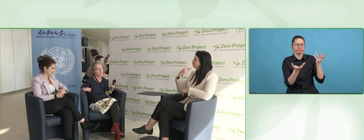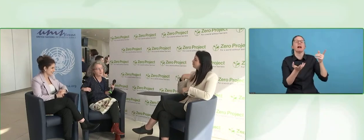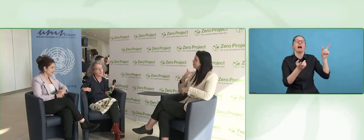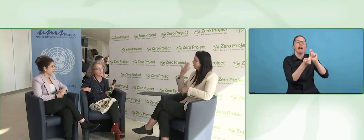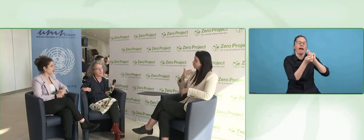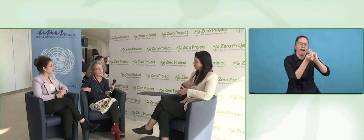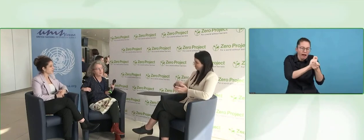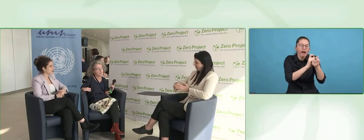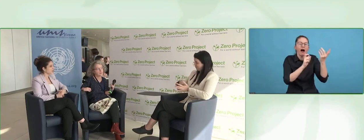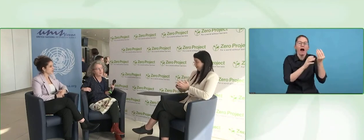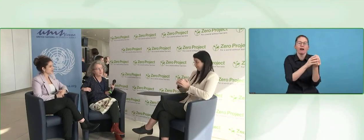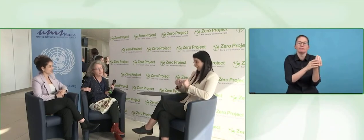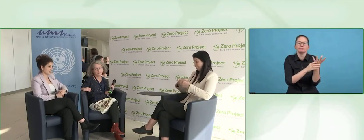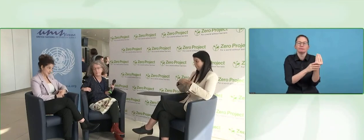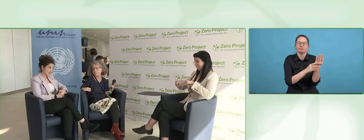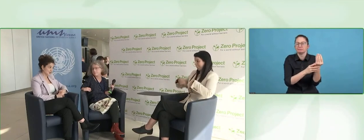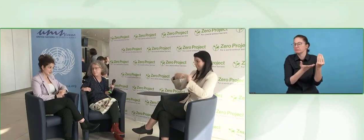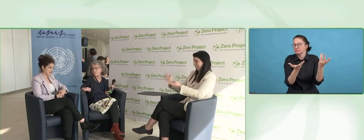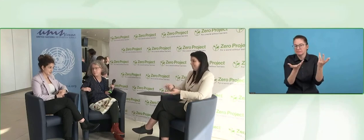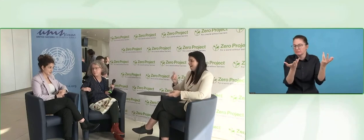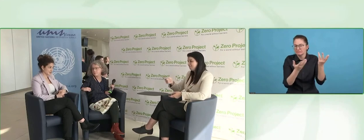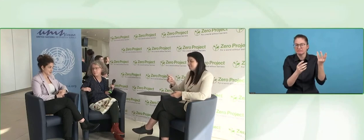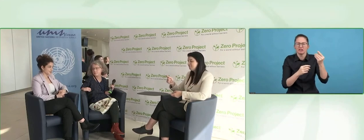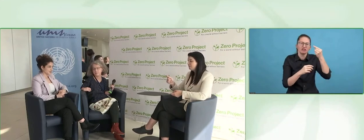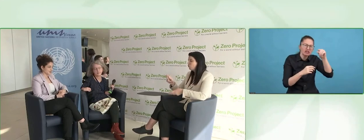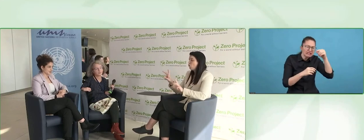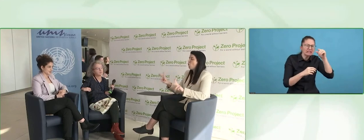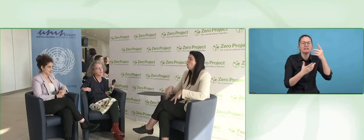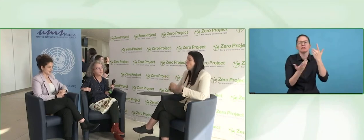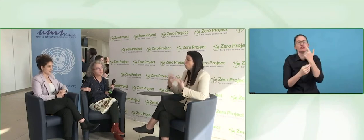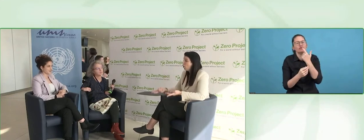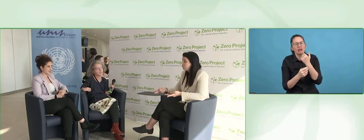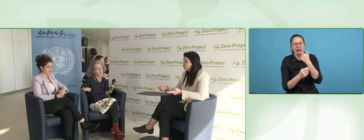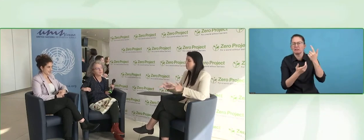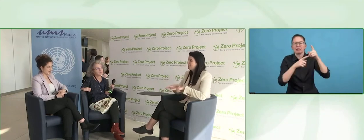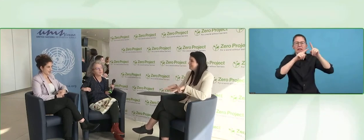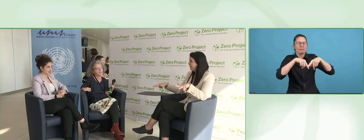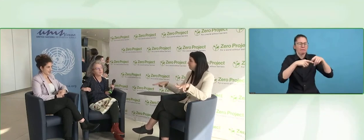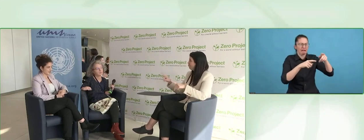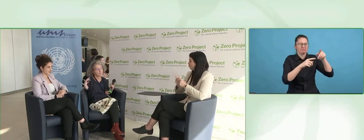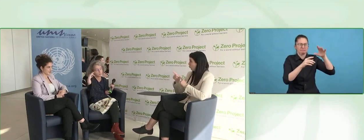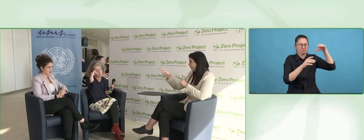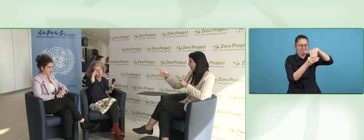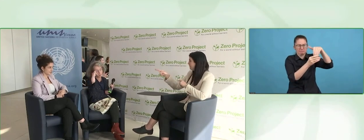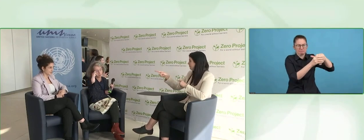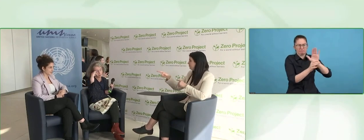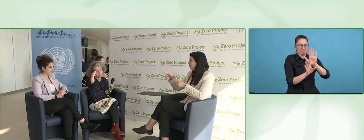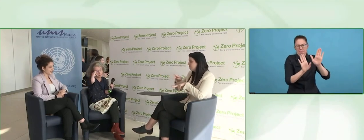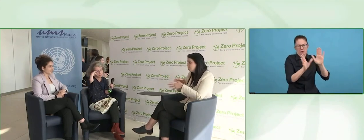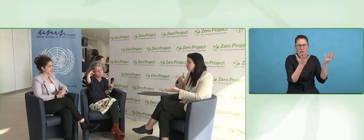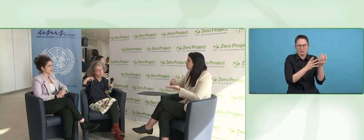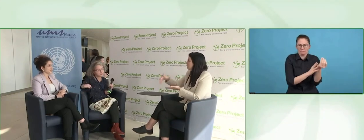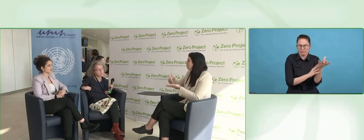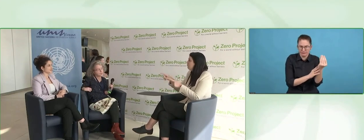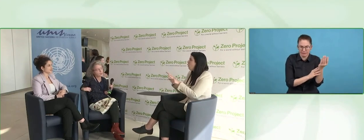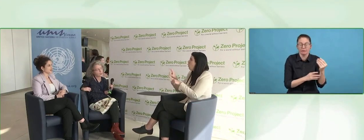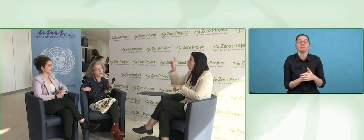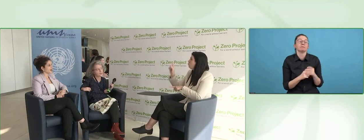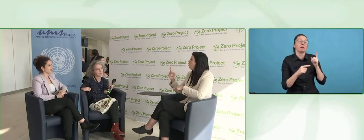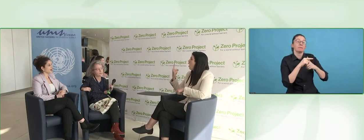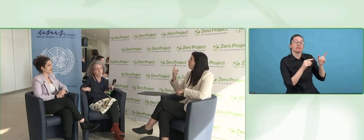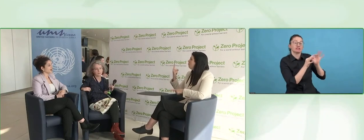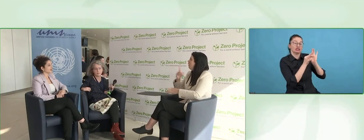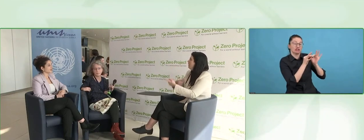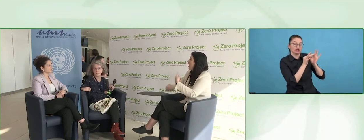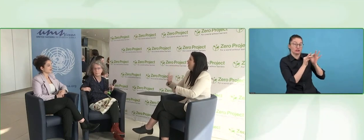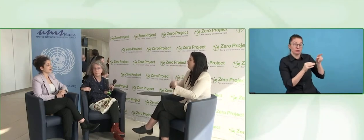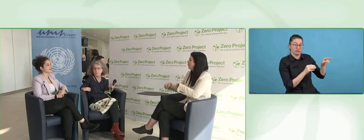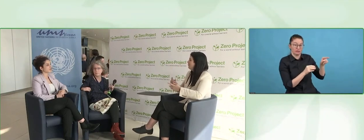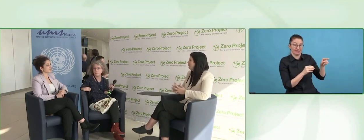One problem that I do want to fix in the future is that my